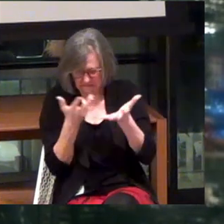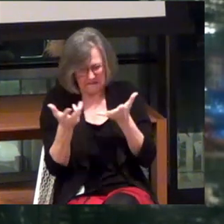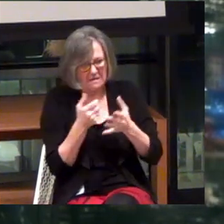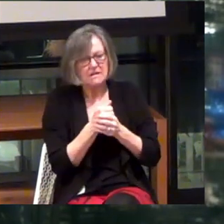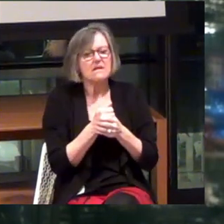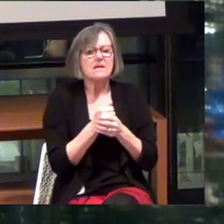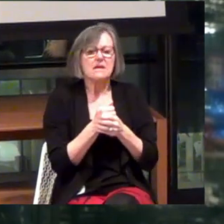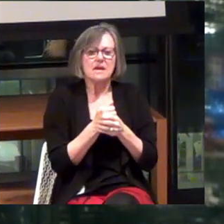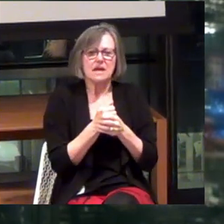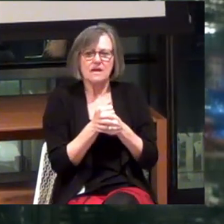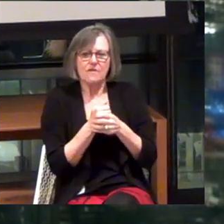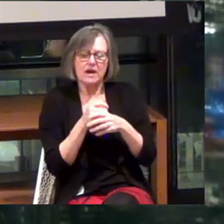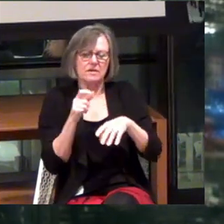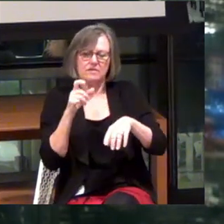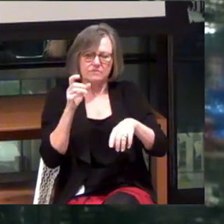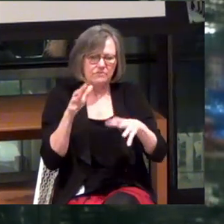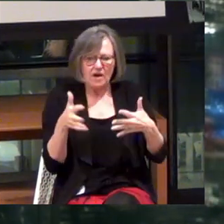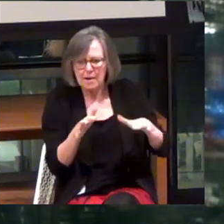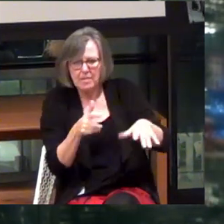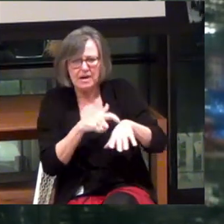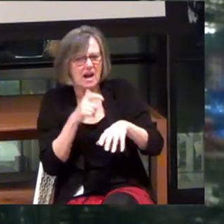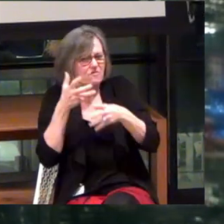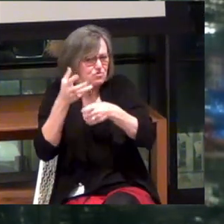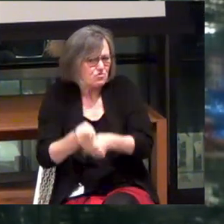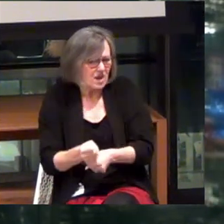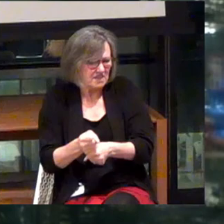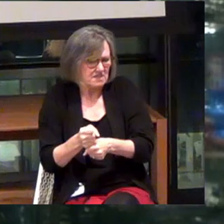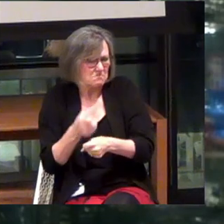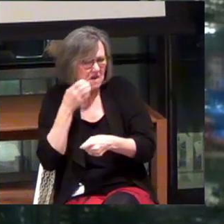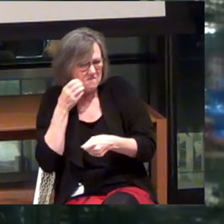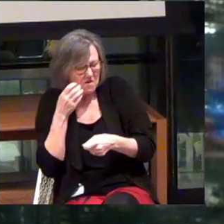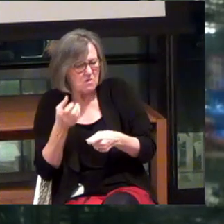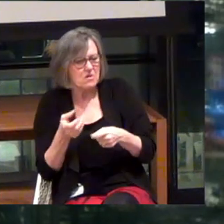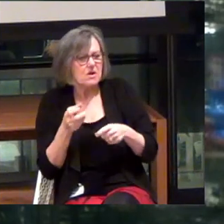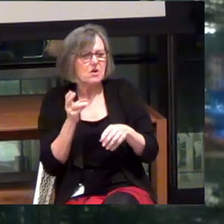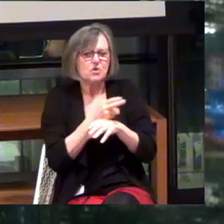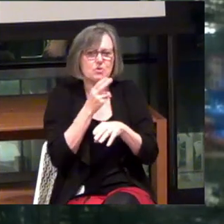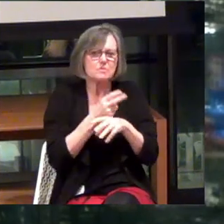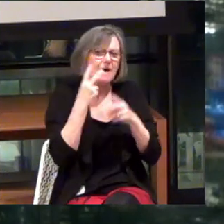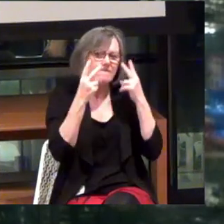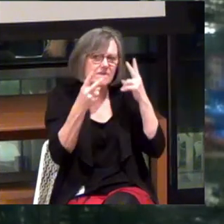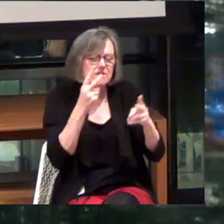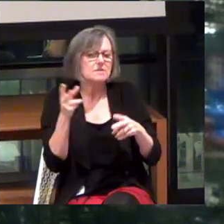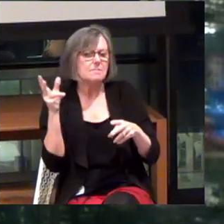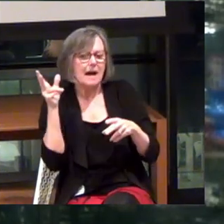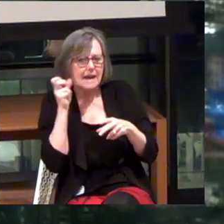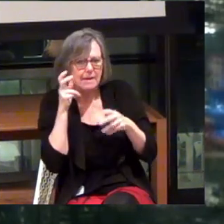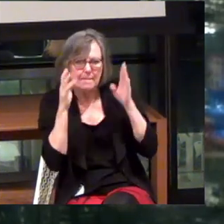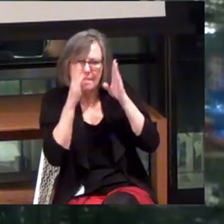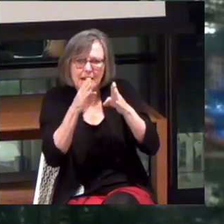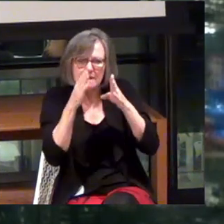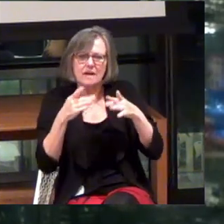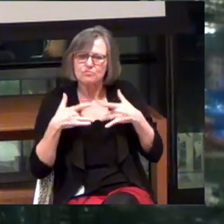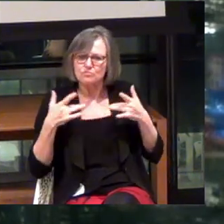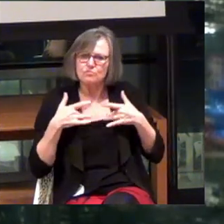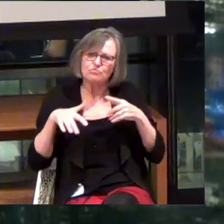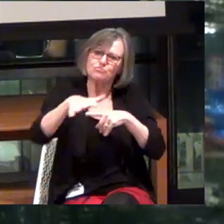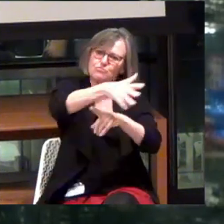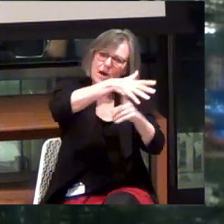But if I could just vibrate around and didn't have to trust in that piece of it, I could use my vision and hearing to pay attention to what's going on around me.